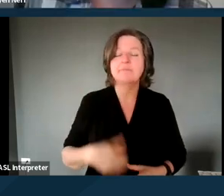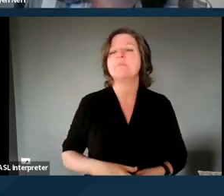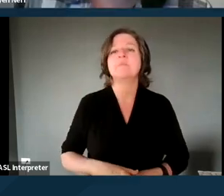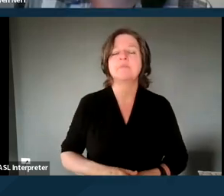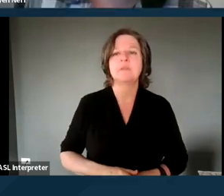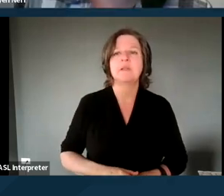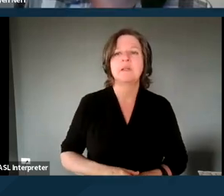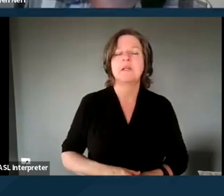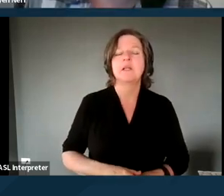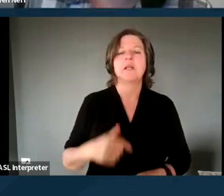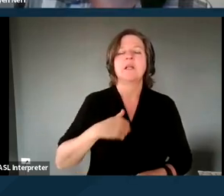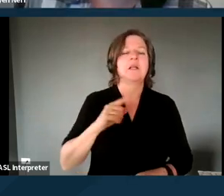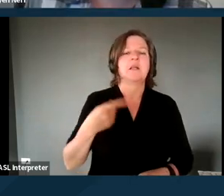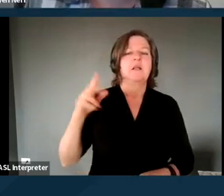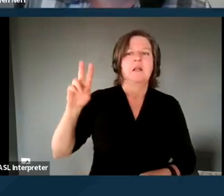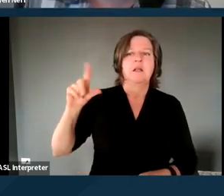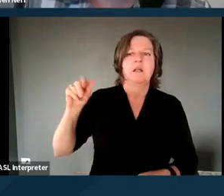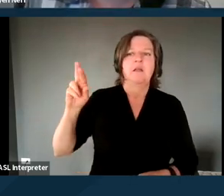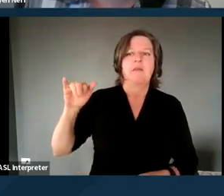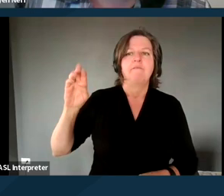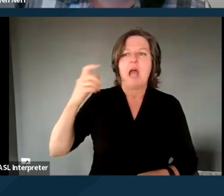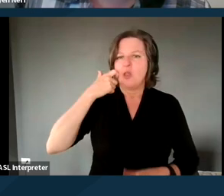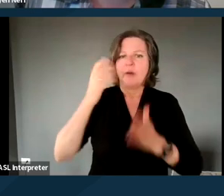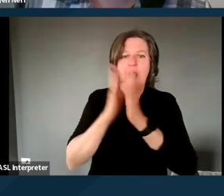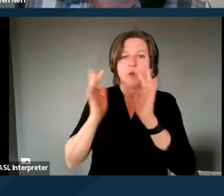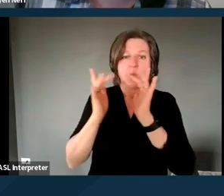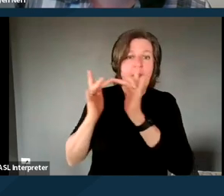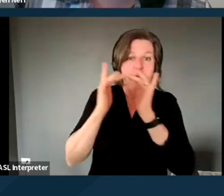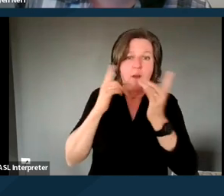Well, I'll just, Valerie just asked, "Is there a website for more info?" We'll share the slides,